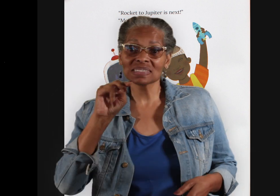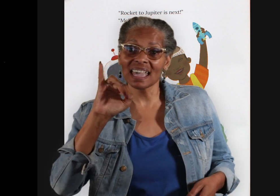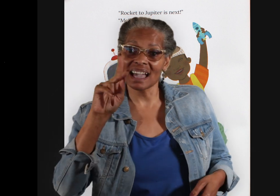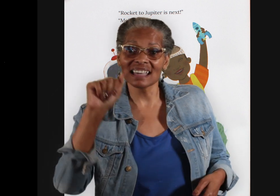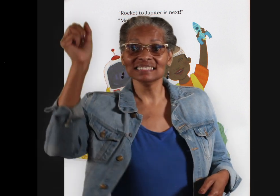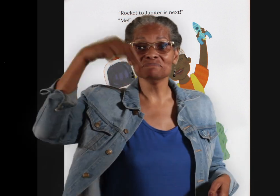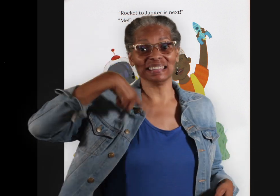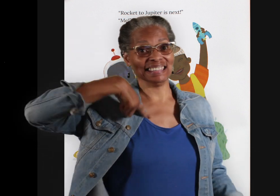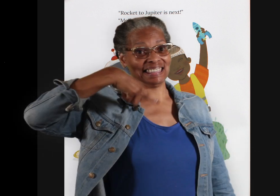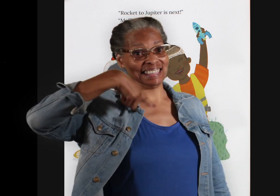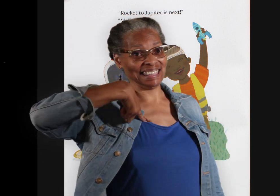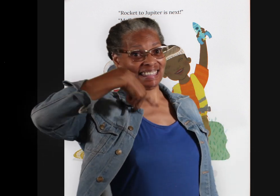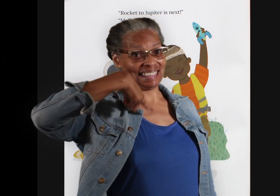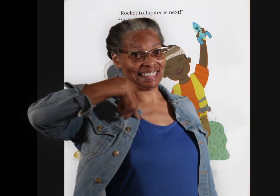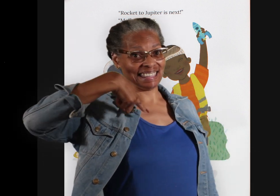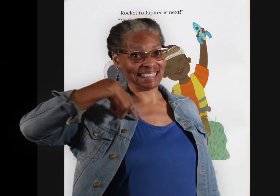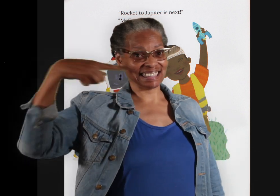"Me!" said Nika.